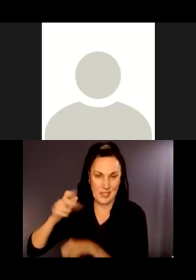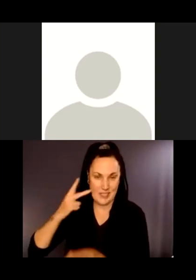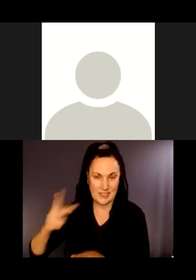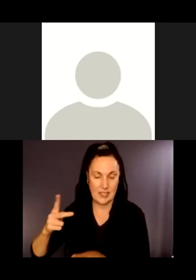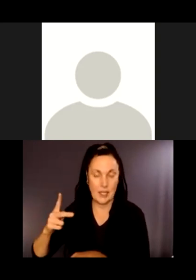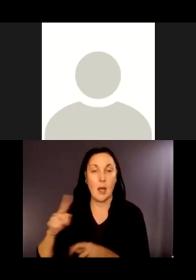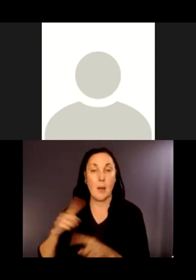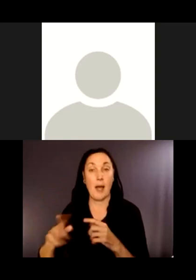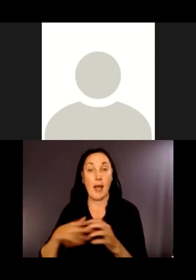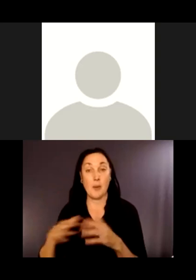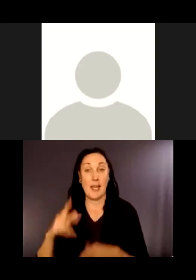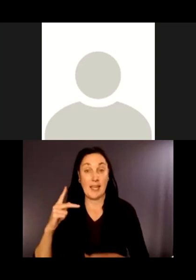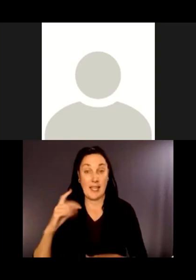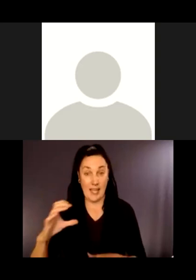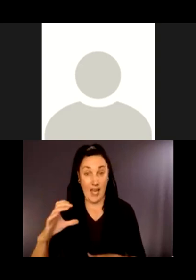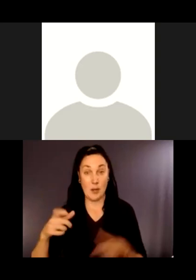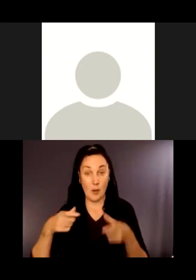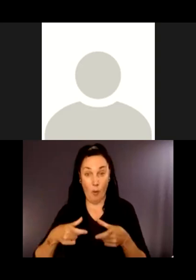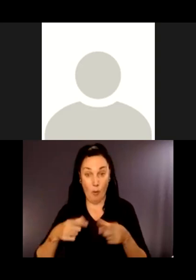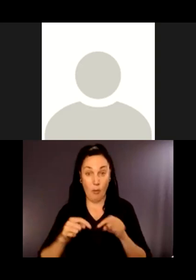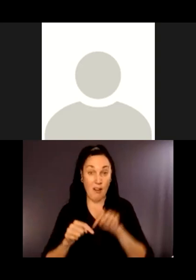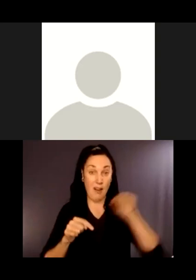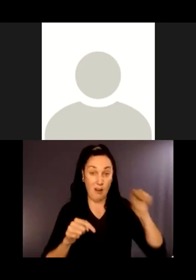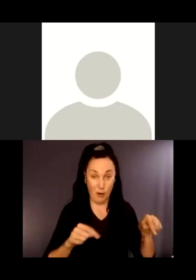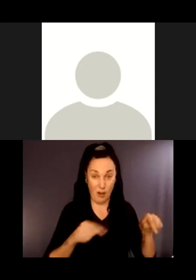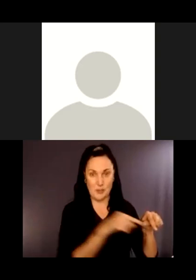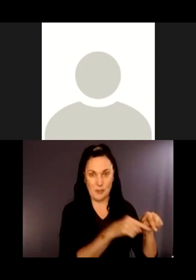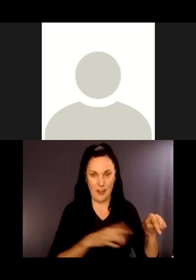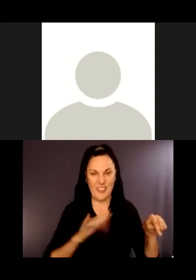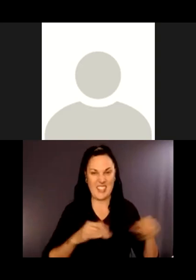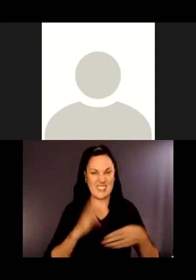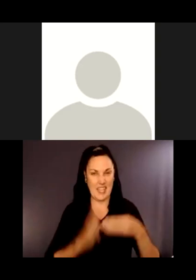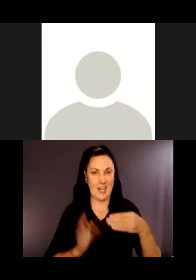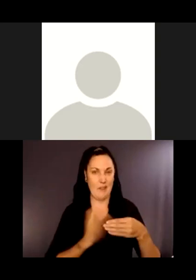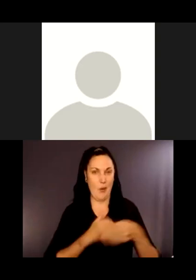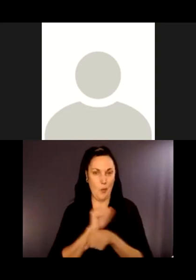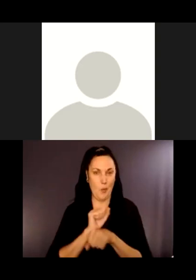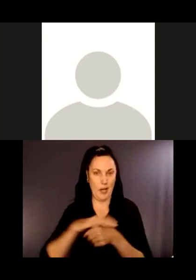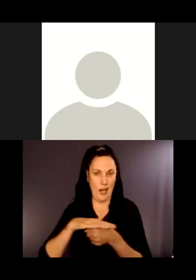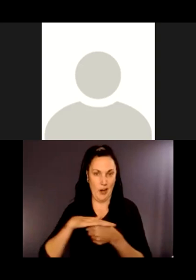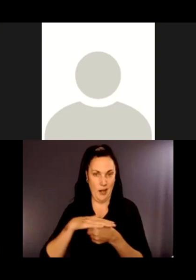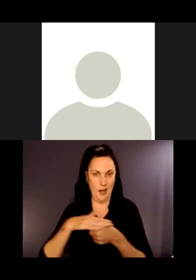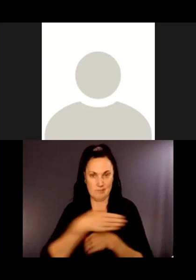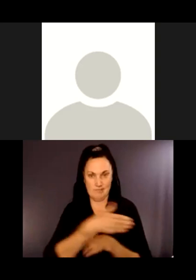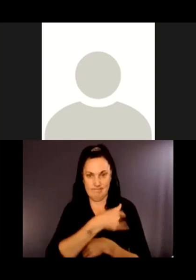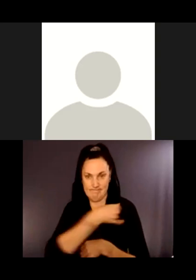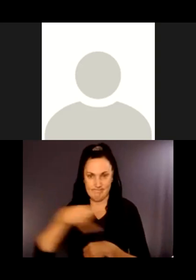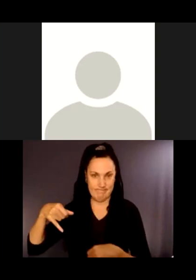That is the end of our physical work area. And we need to be able to get maintenance vehicles --